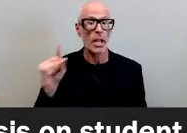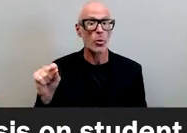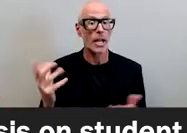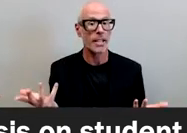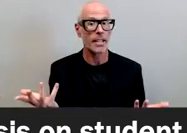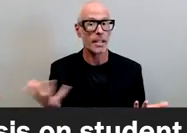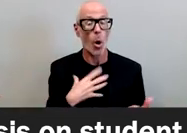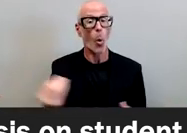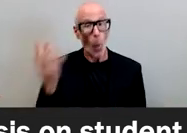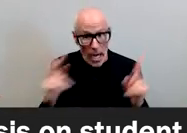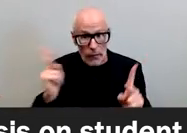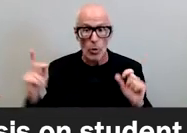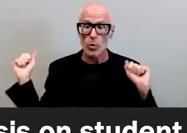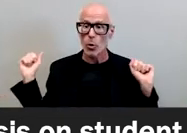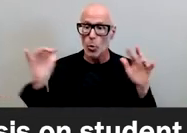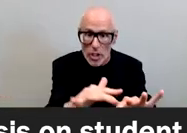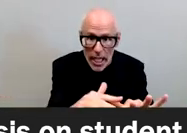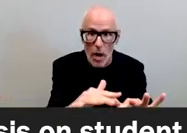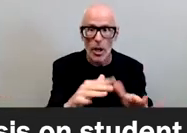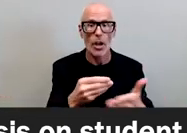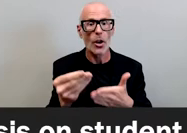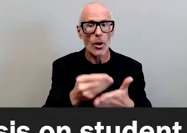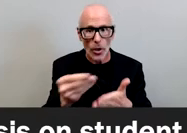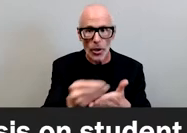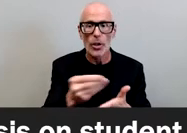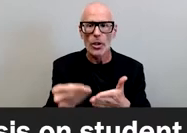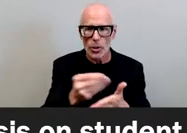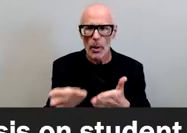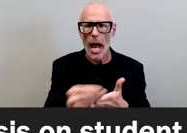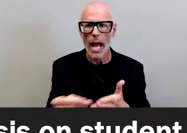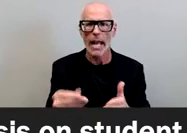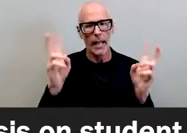white folks were rushing out to buy my friend ibram Kendi's book how to be an anti-racist